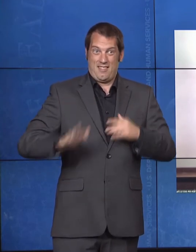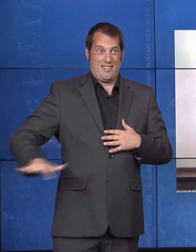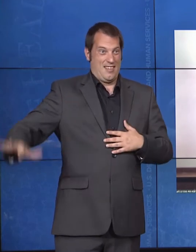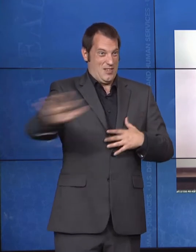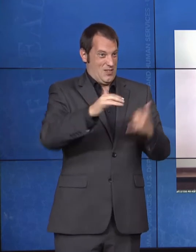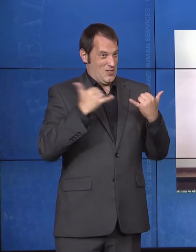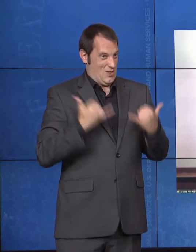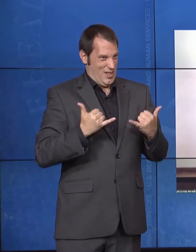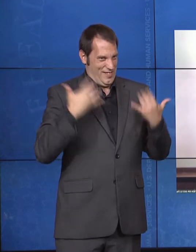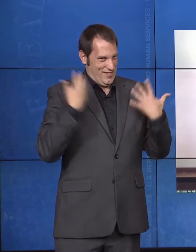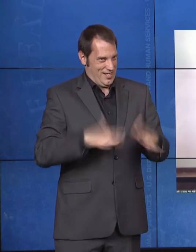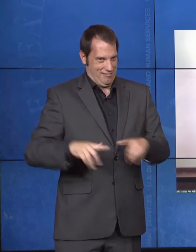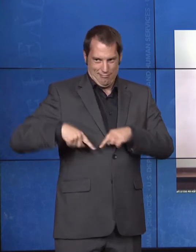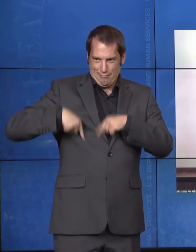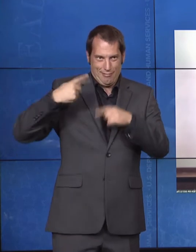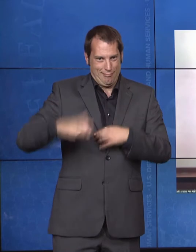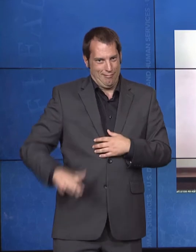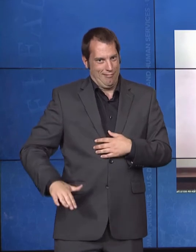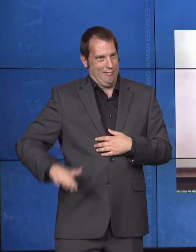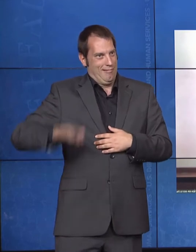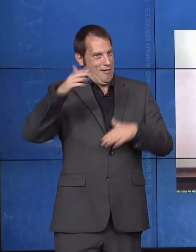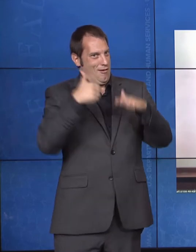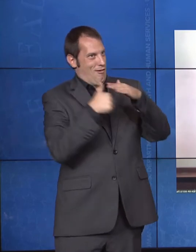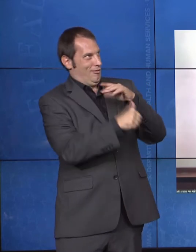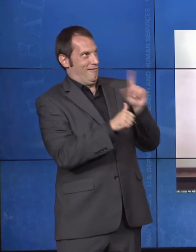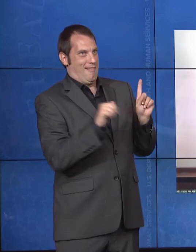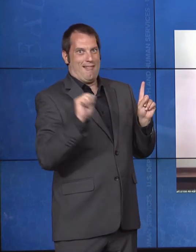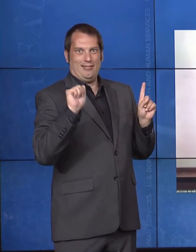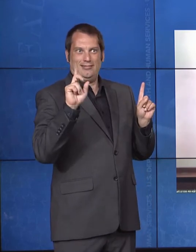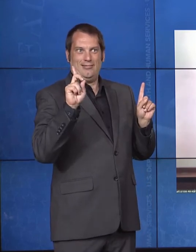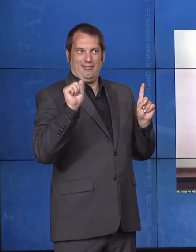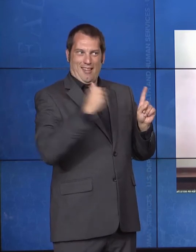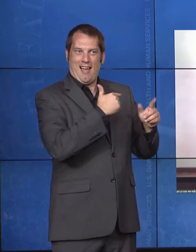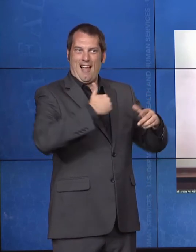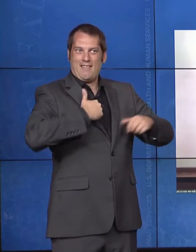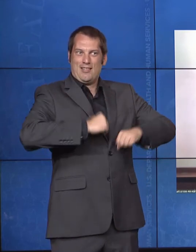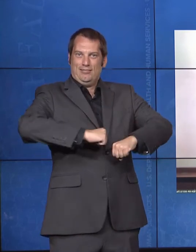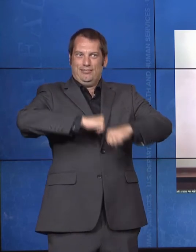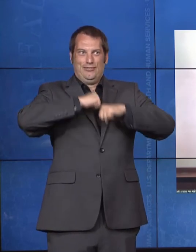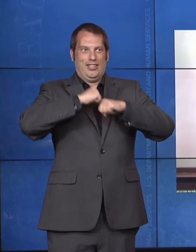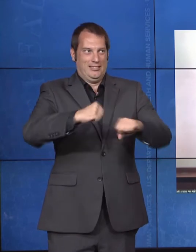because more people have the opportunity to fully participate and to contribute.